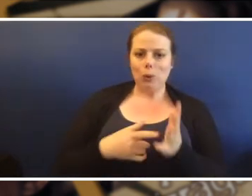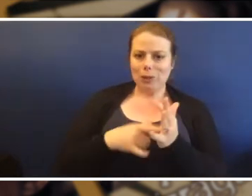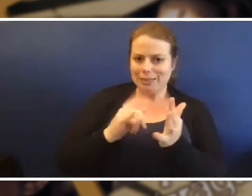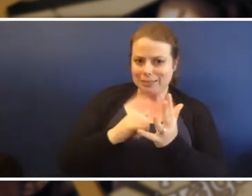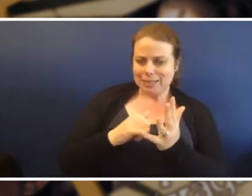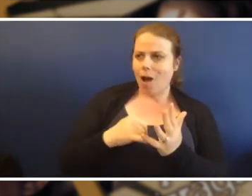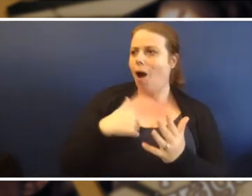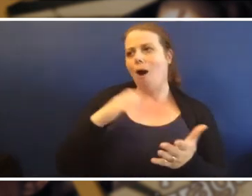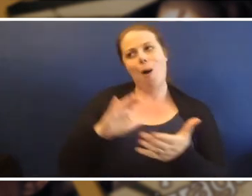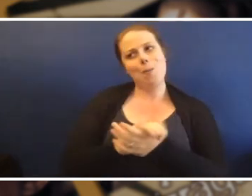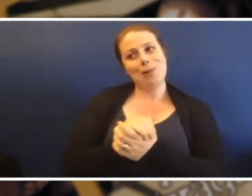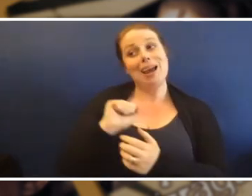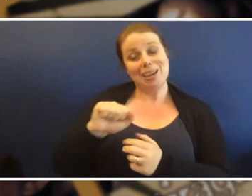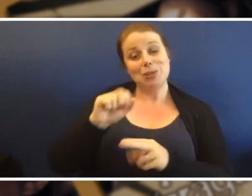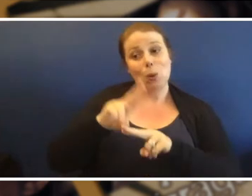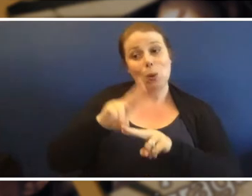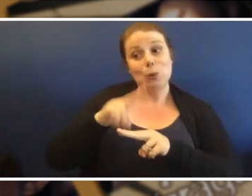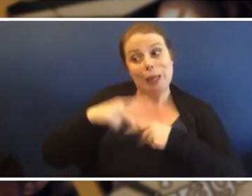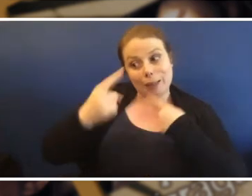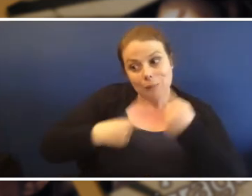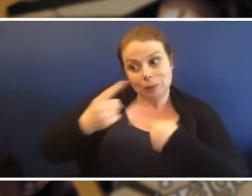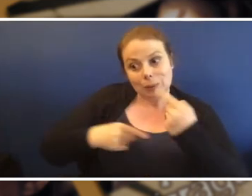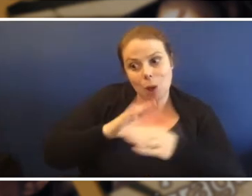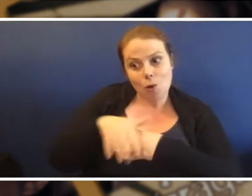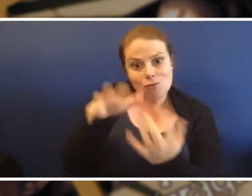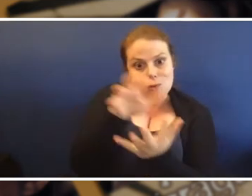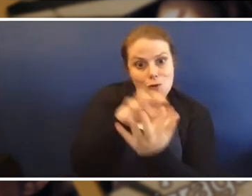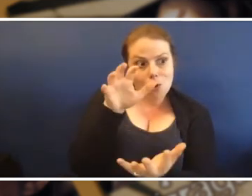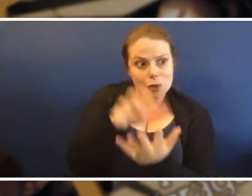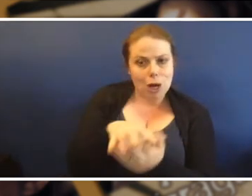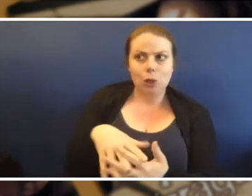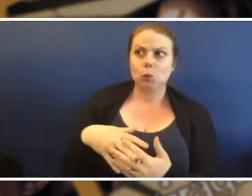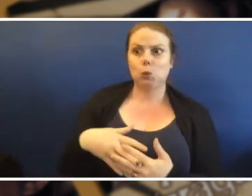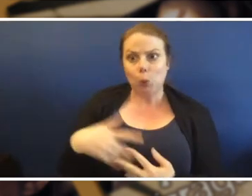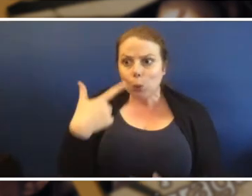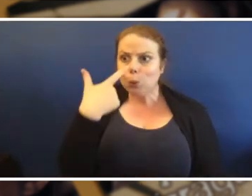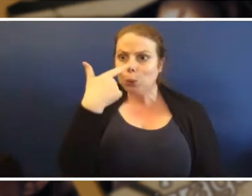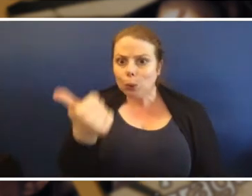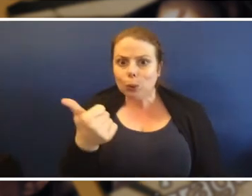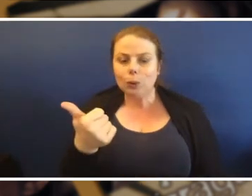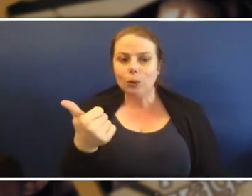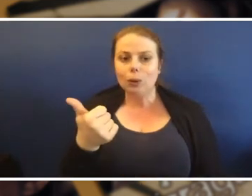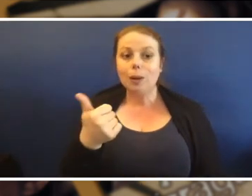Tess: Well I'm really glad that your Dad told you about that crocodile and I'm really glad